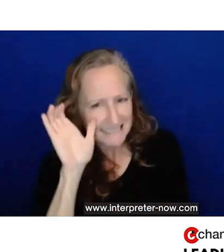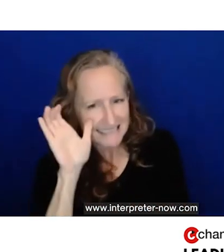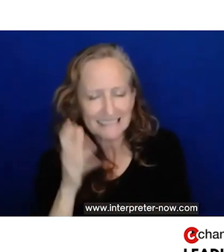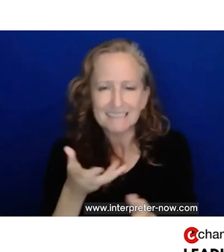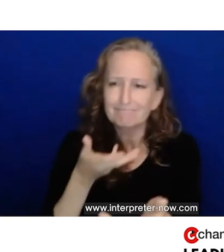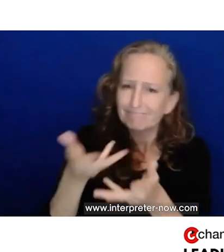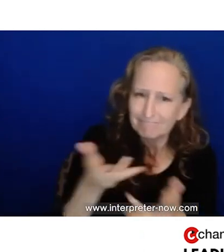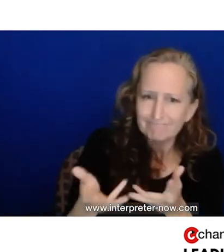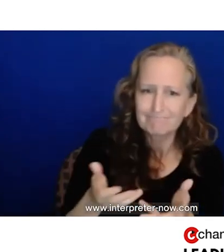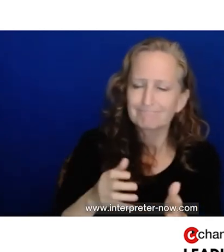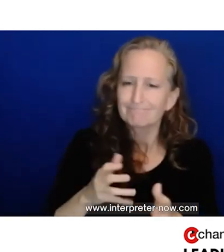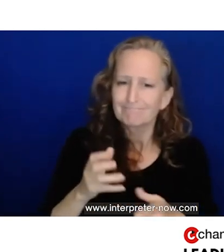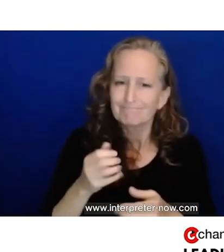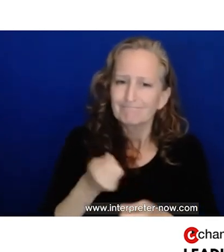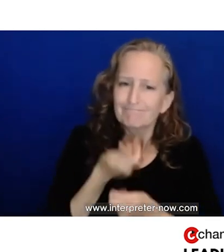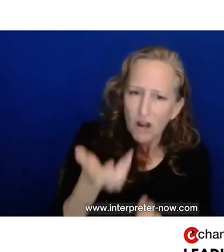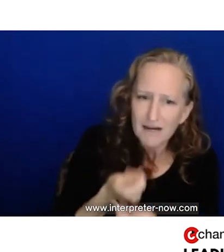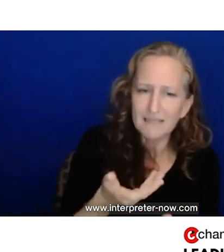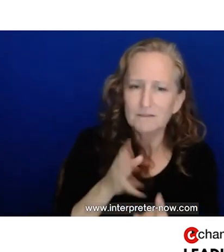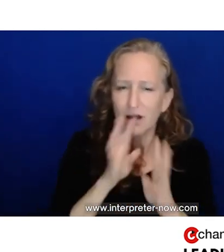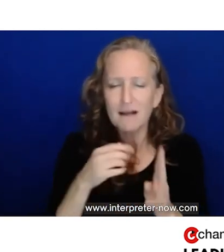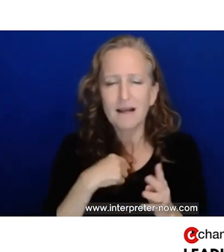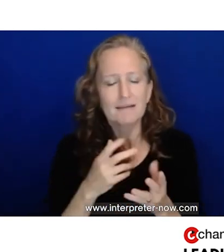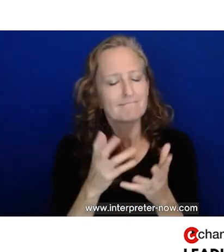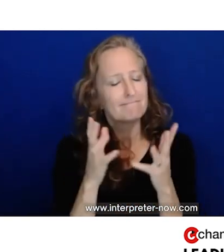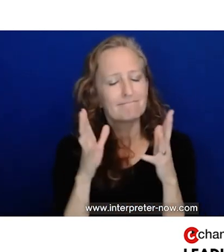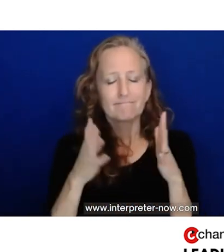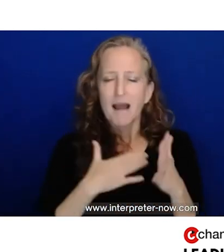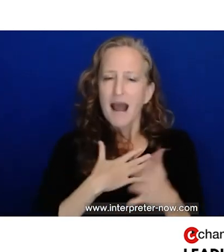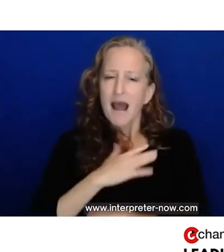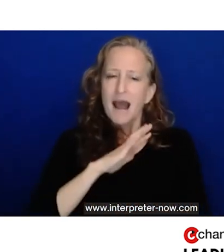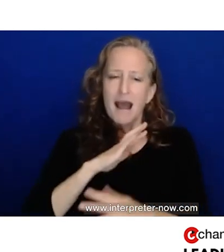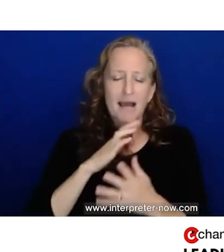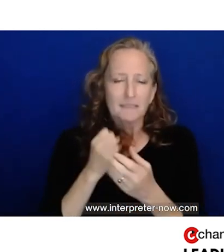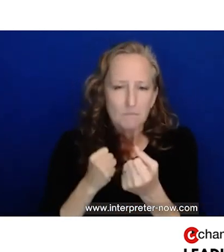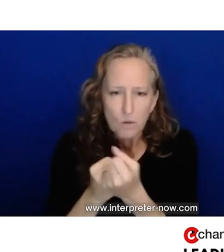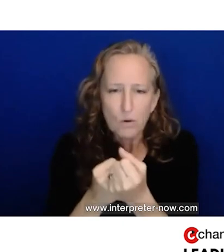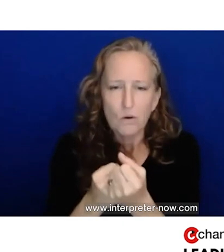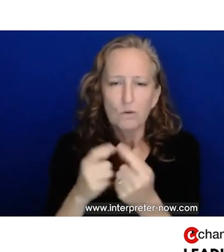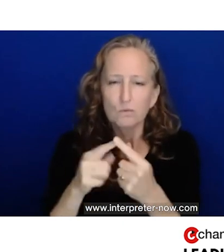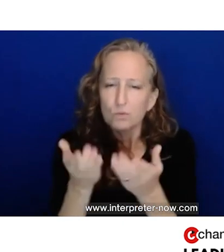So with that being said, I want to send so much energy your way, so much energy, as you